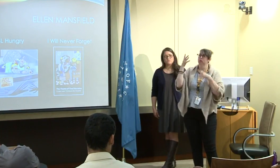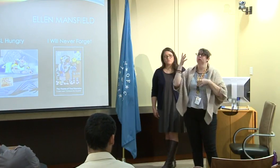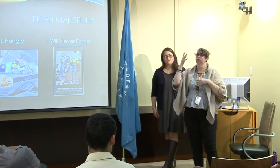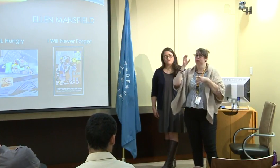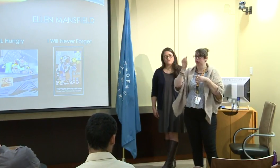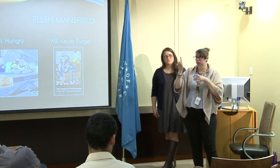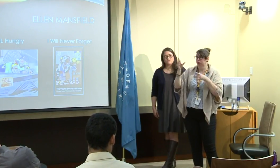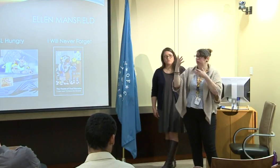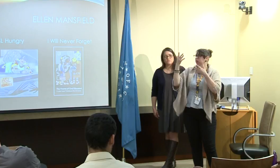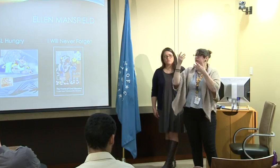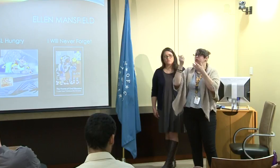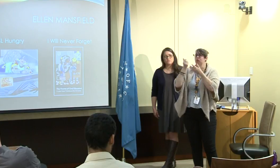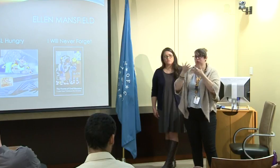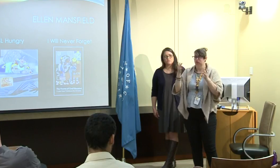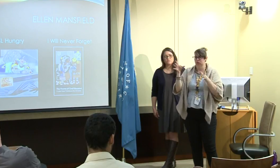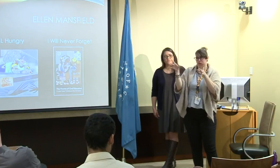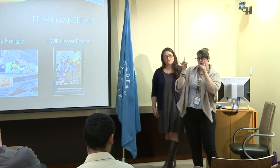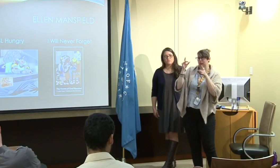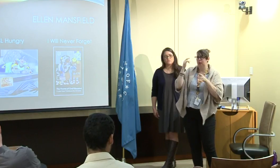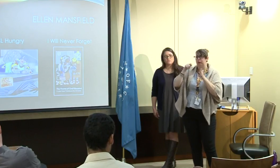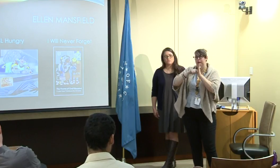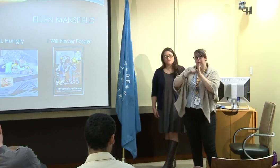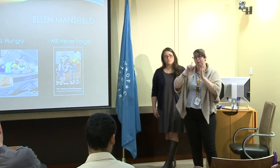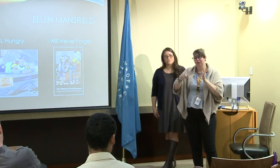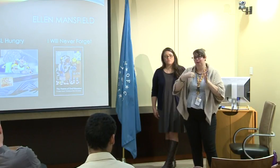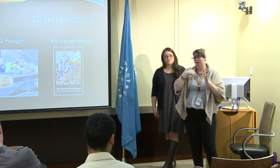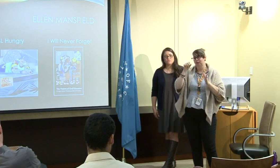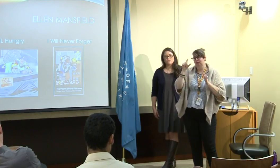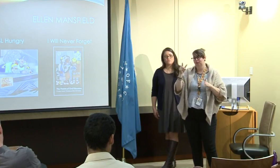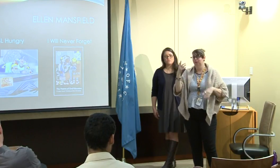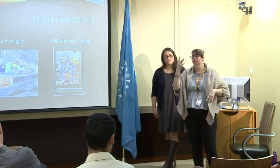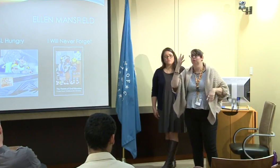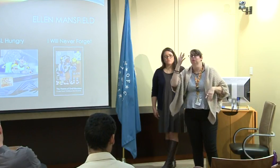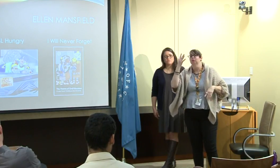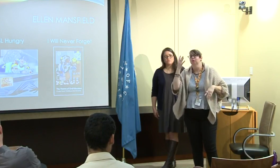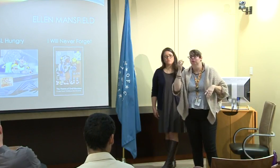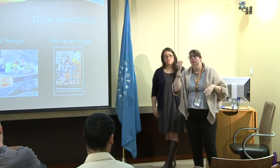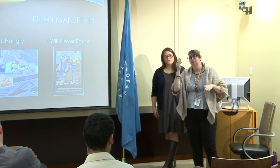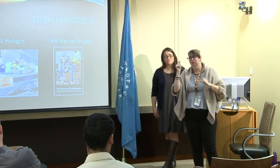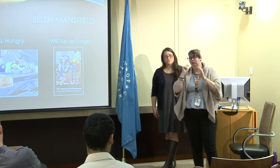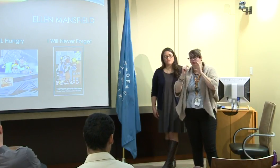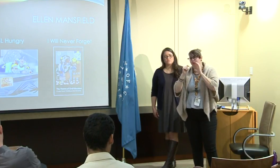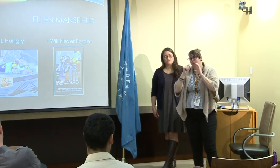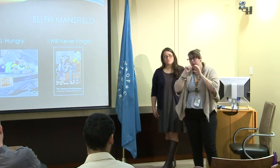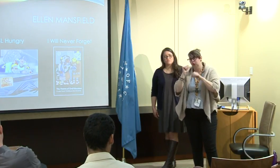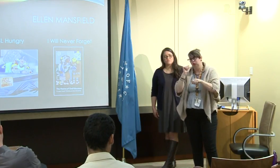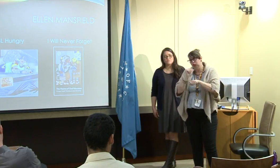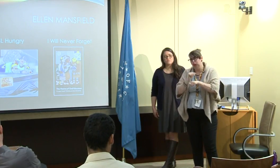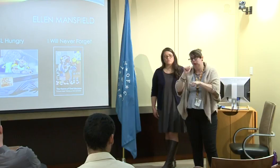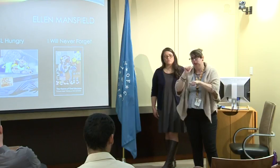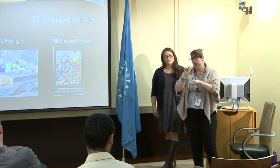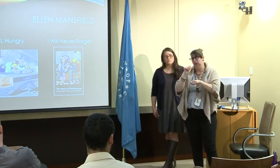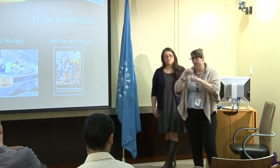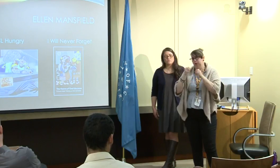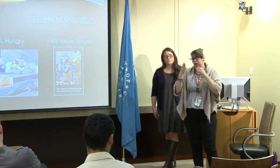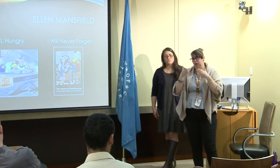but you really didn't get an education. There were signs, but it was still following English word order and word structure.